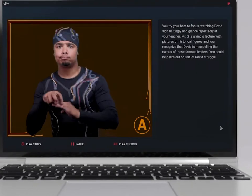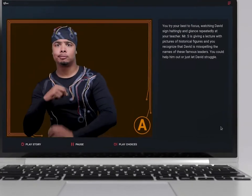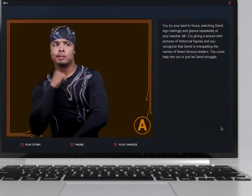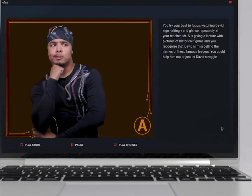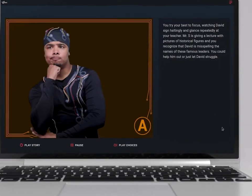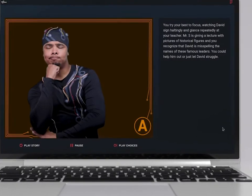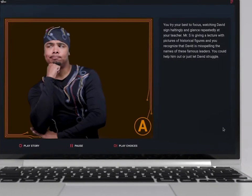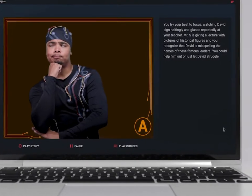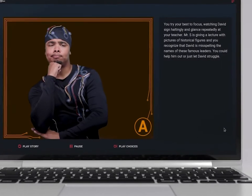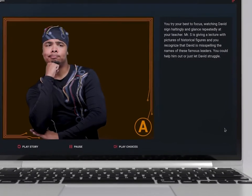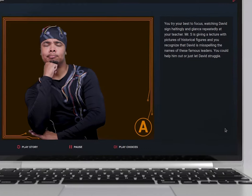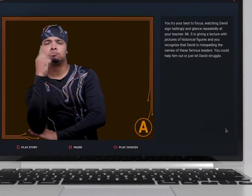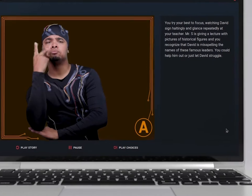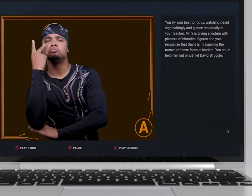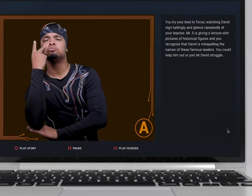Wait for the class to finish.